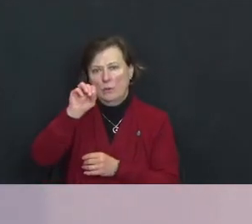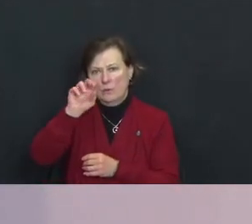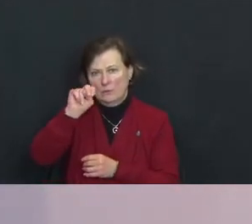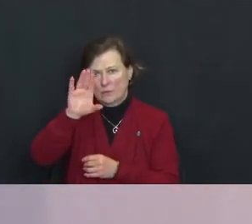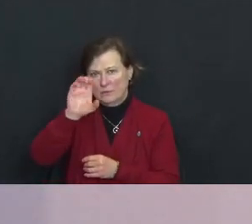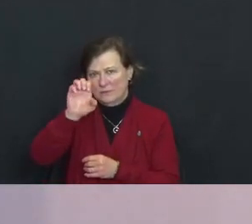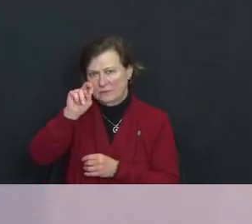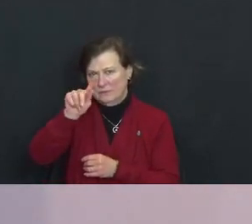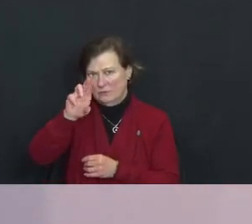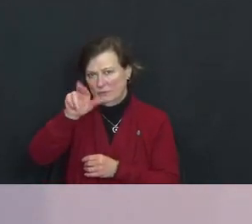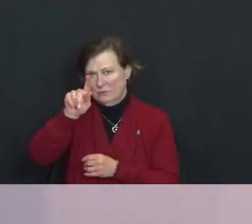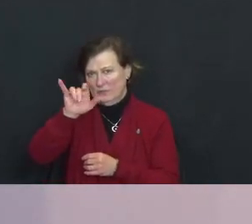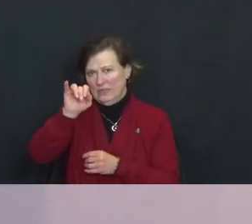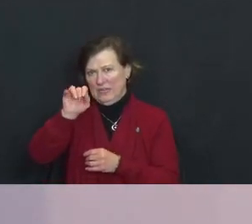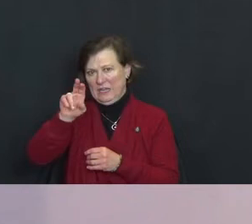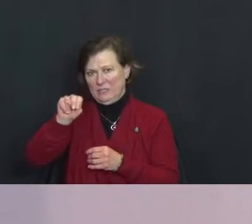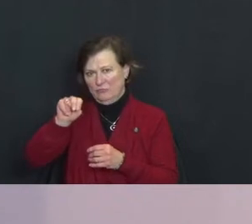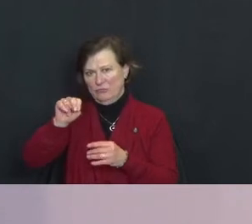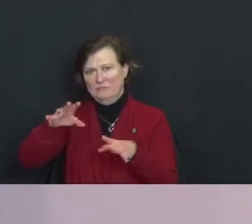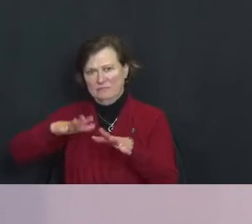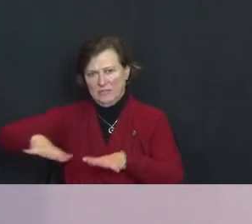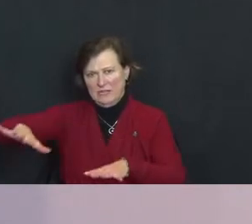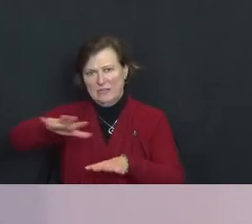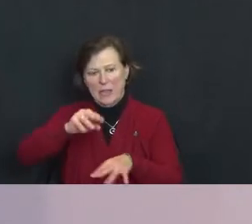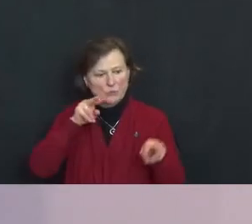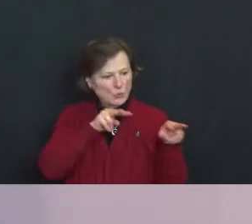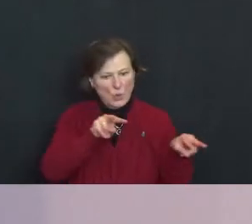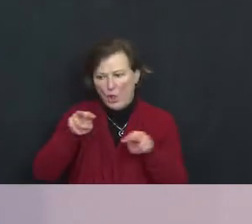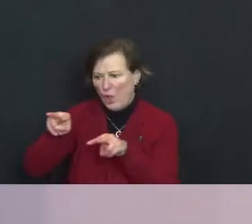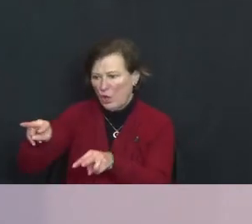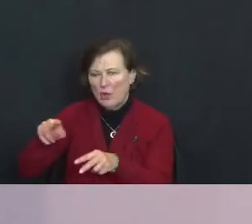of the emaciated Jews after the war.